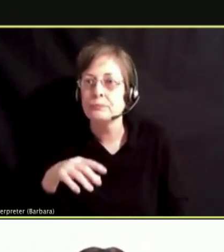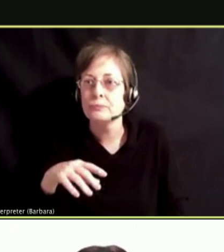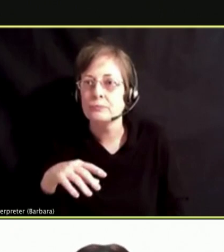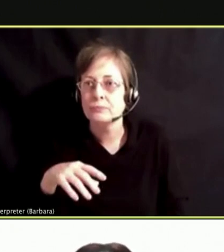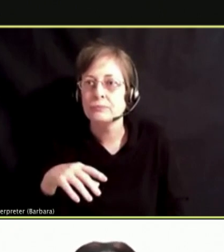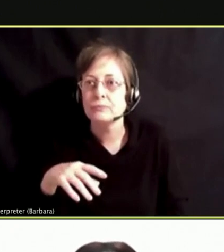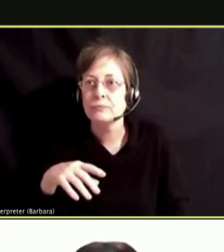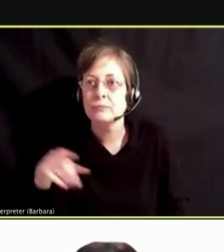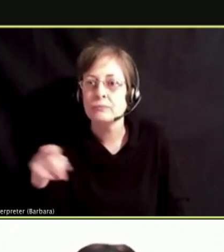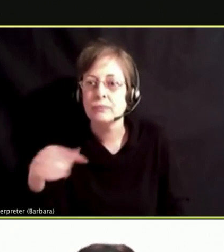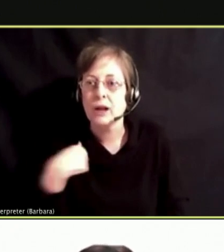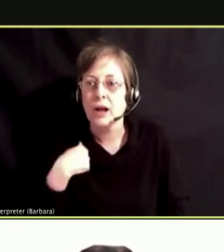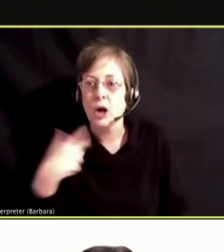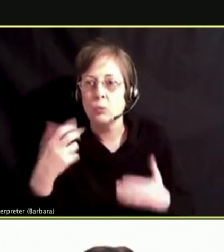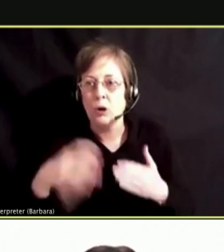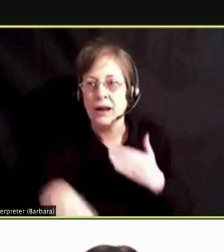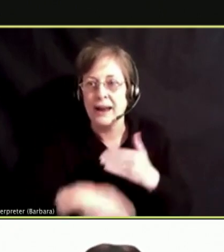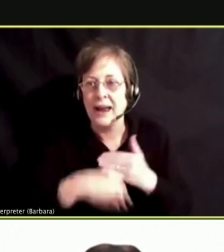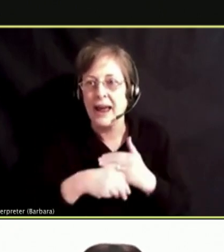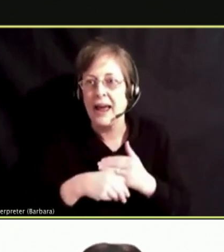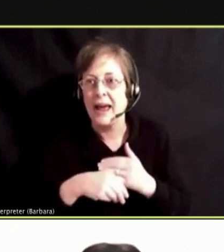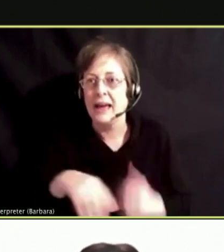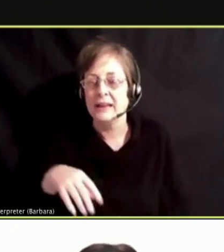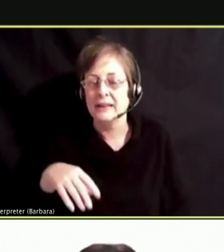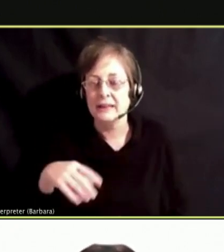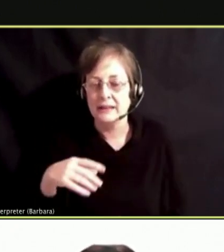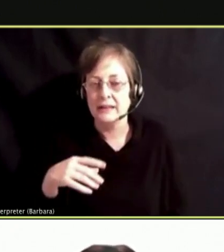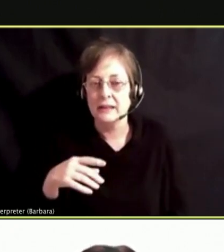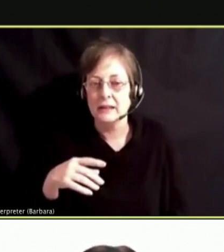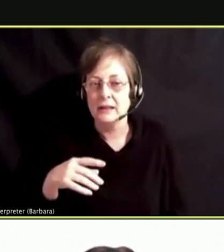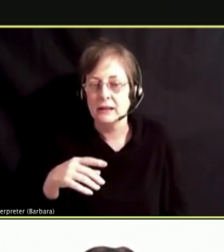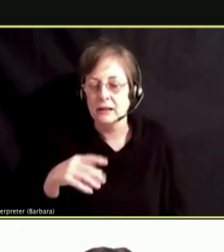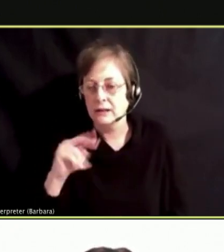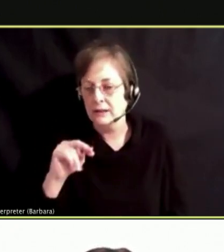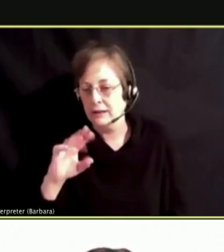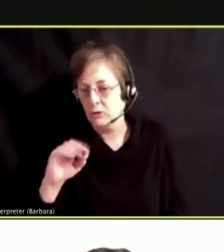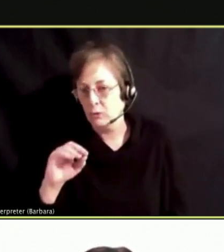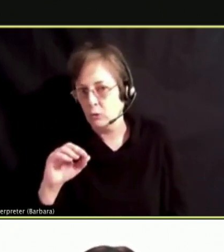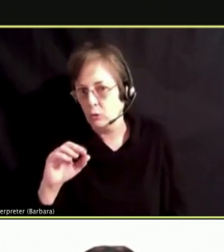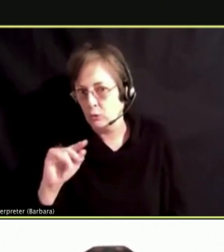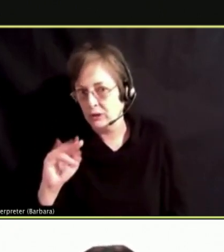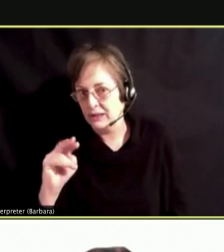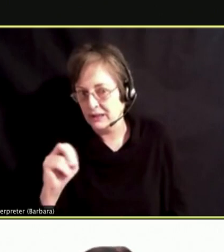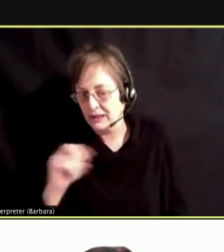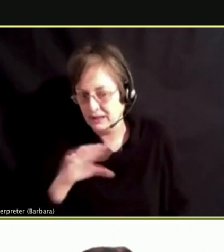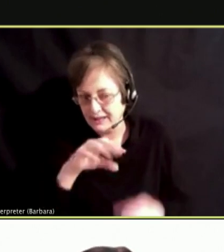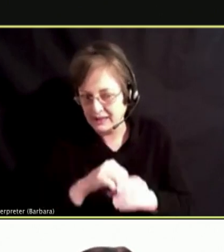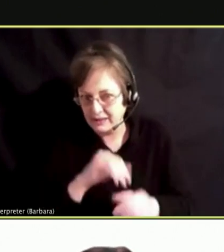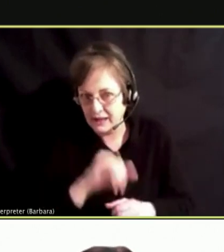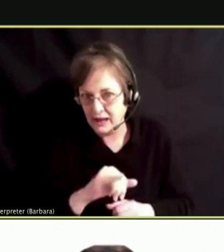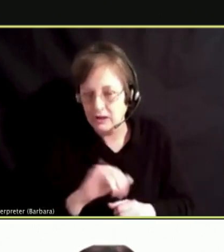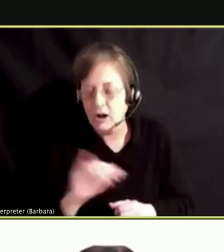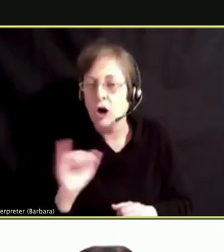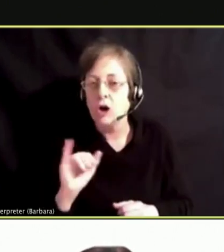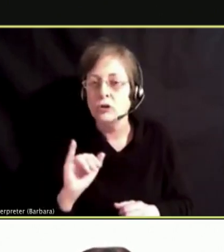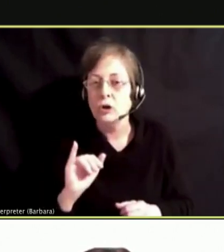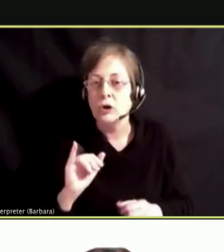NOT ONLY CAN NICOTINE BE IN THESE REFERENCES, BUT THERE ARE VARYING DEGREES OF NICOTINE.